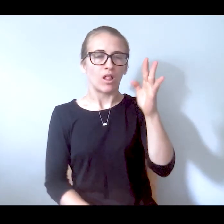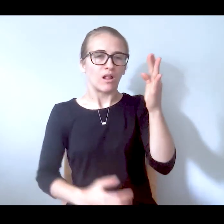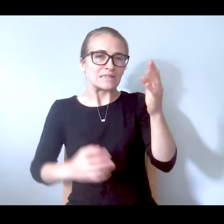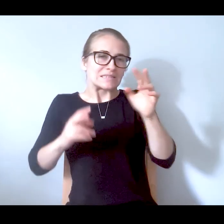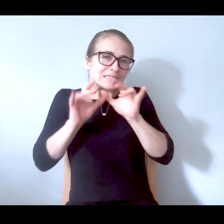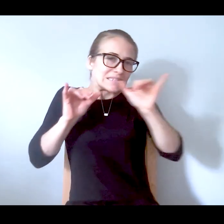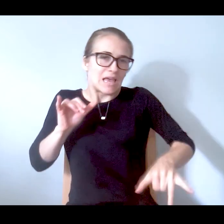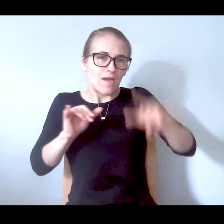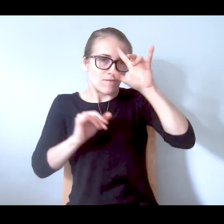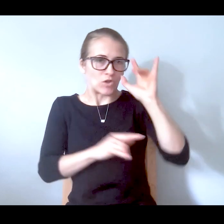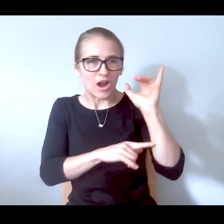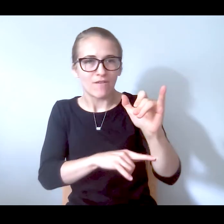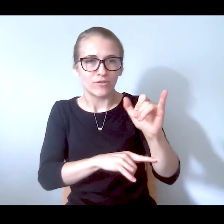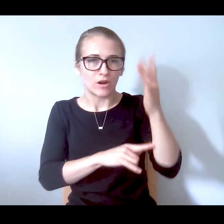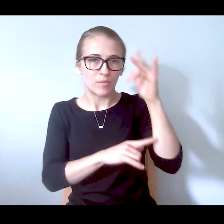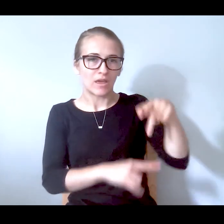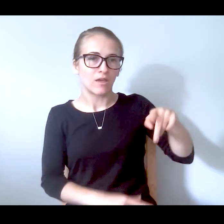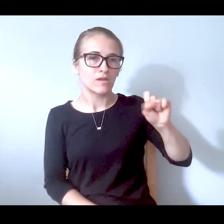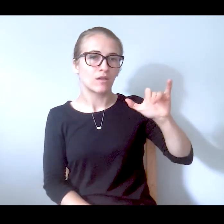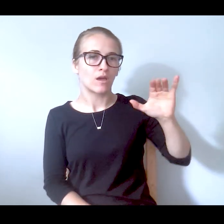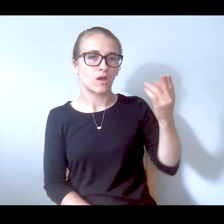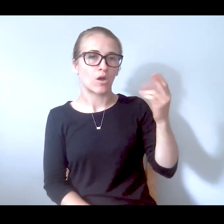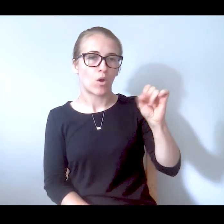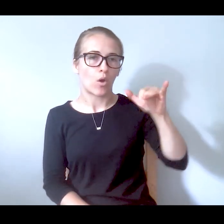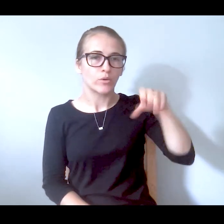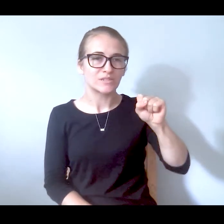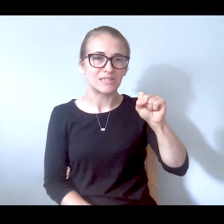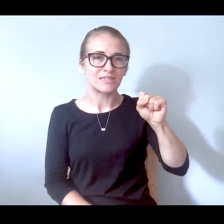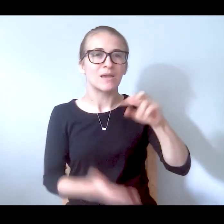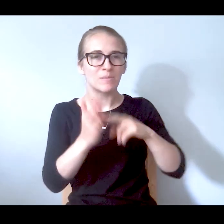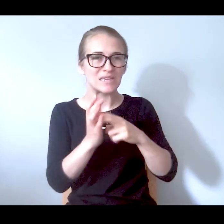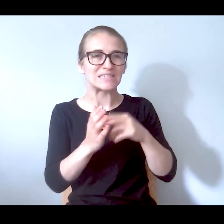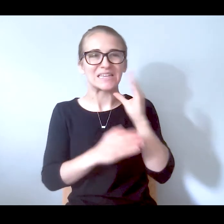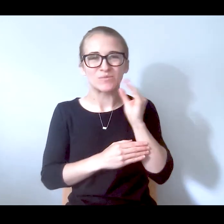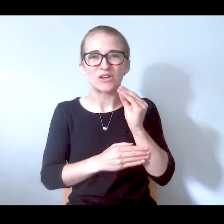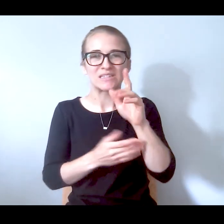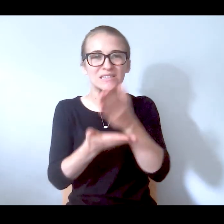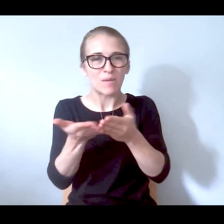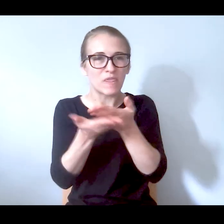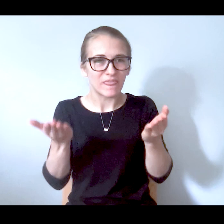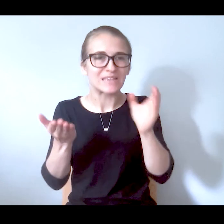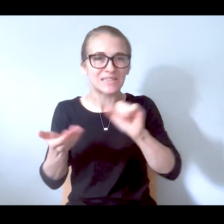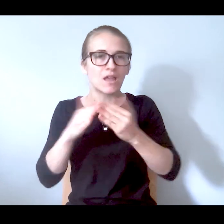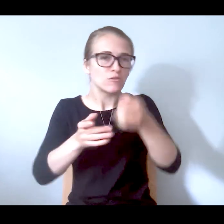so now you have psychosis because experiencing certain things is a trauma in itself. Certain